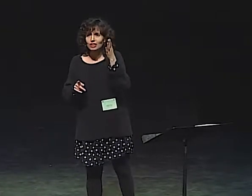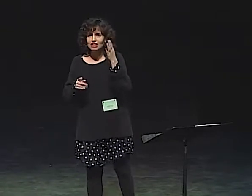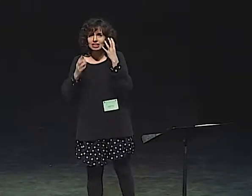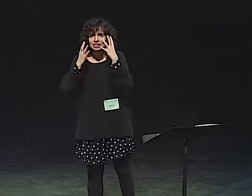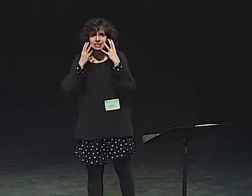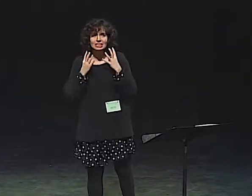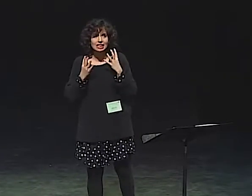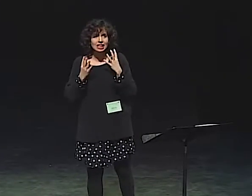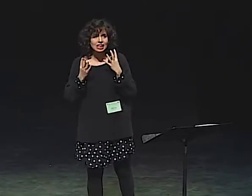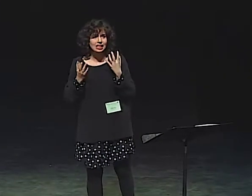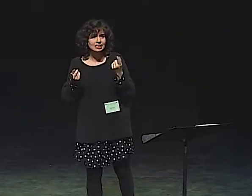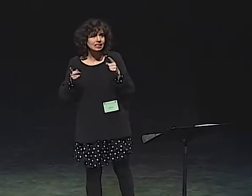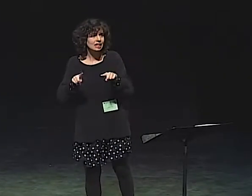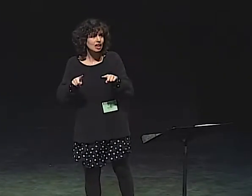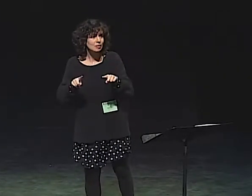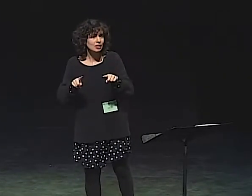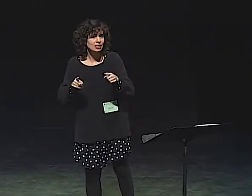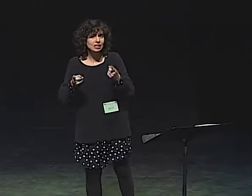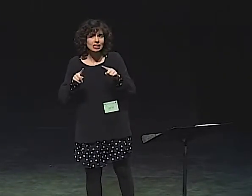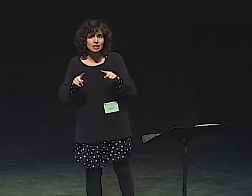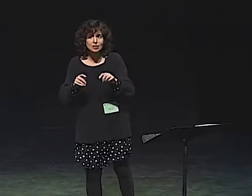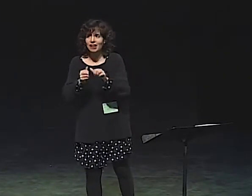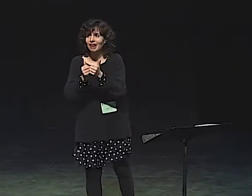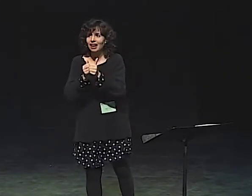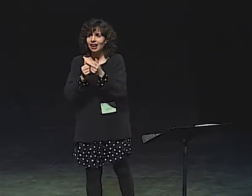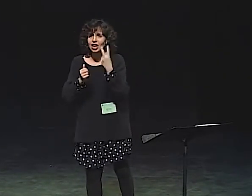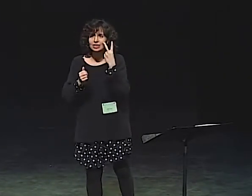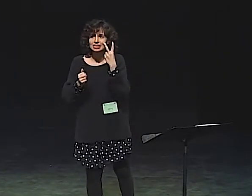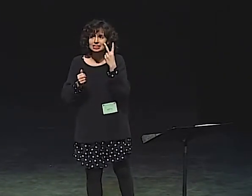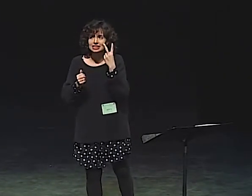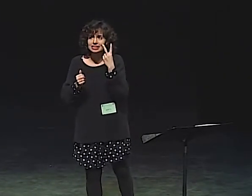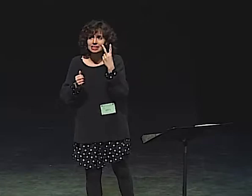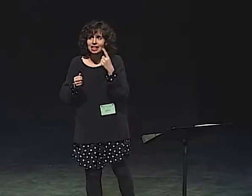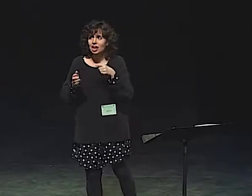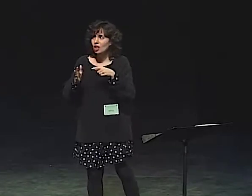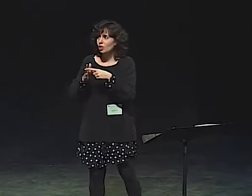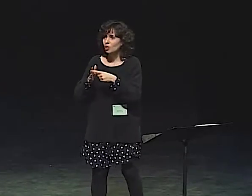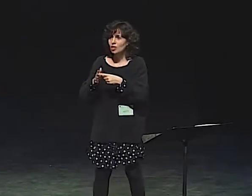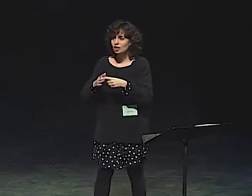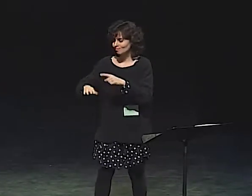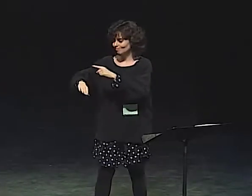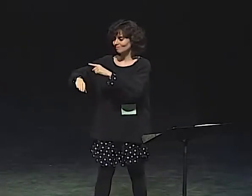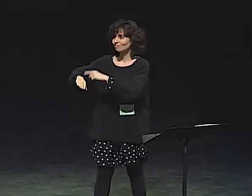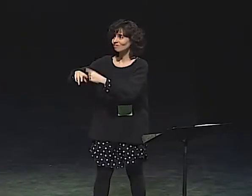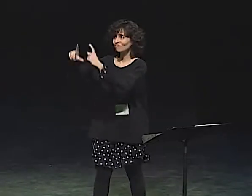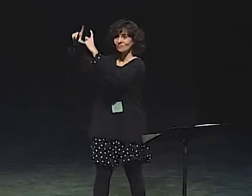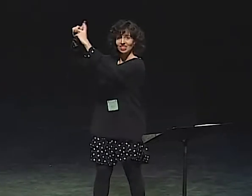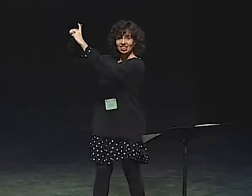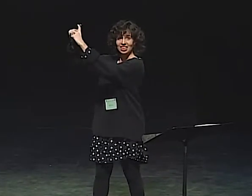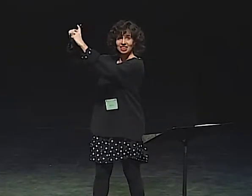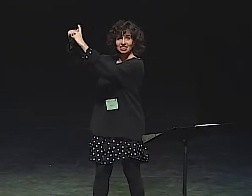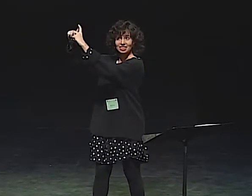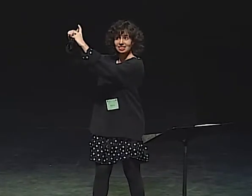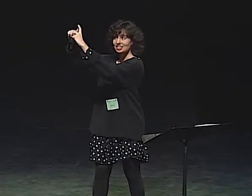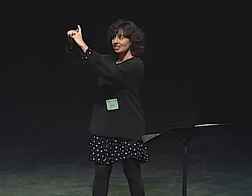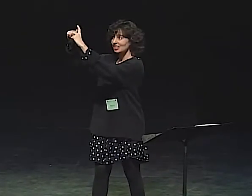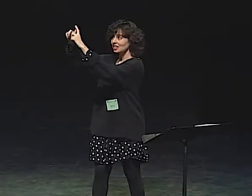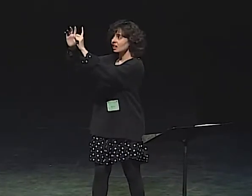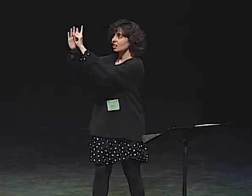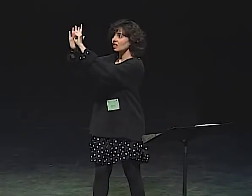IT GIVES YOU AN IDEA THAT SOMETHING MIGHT HAPPEN IN THE FUTURE THAT WILL BE SAD, CAUSE GRIEF.